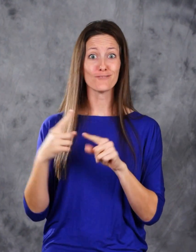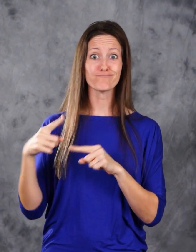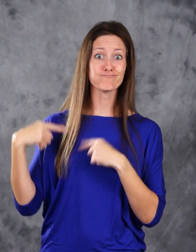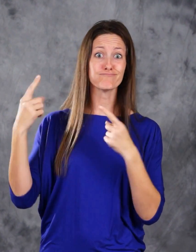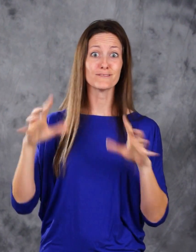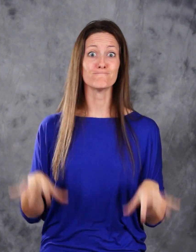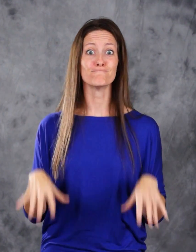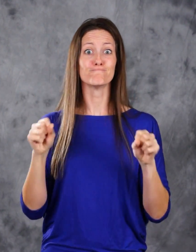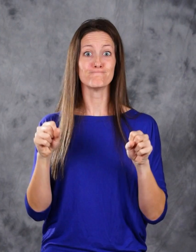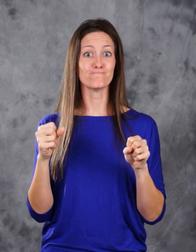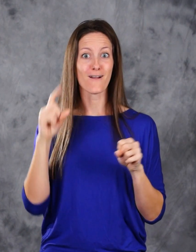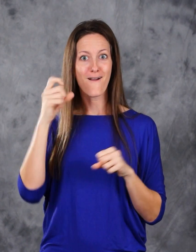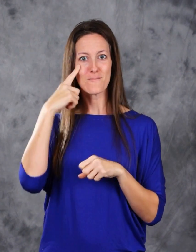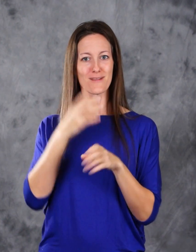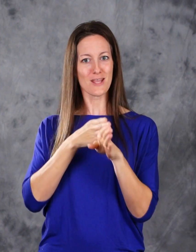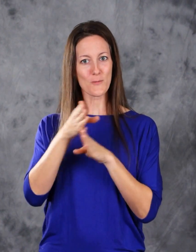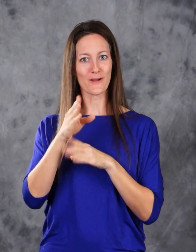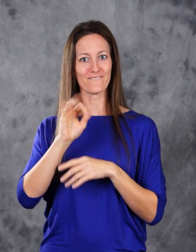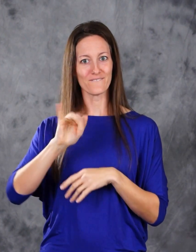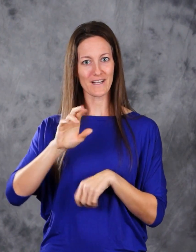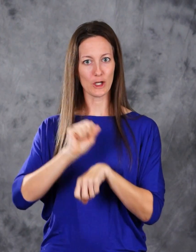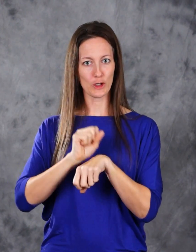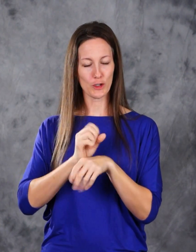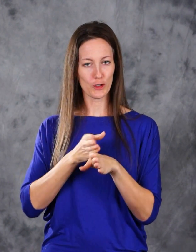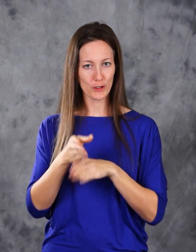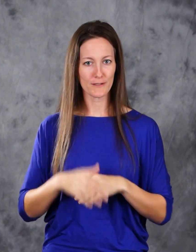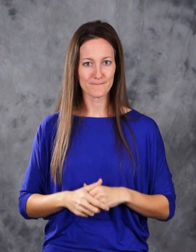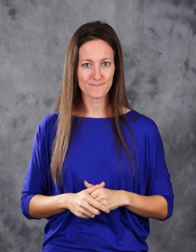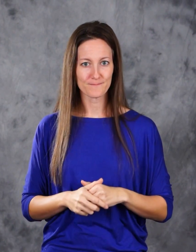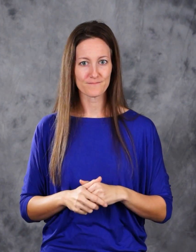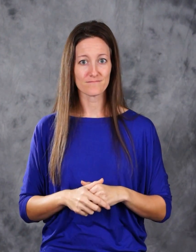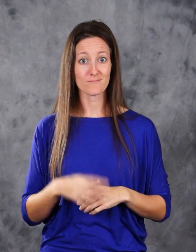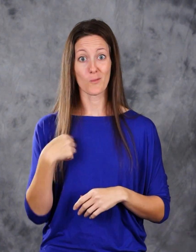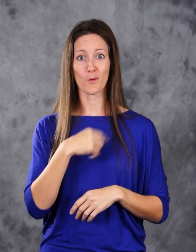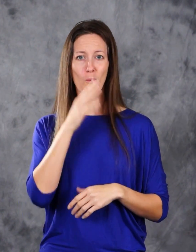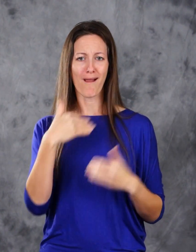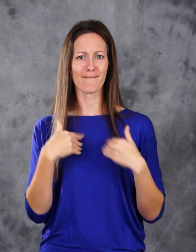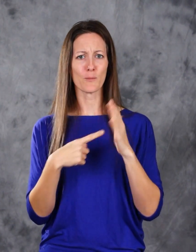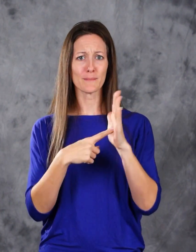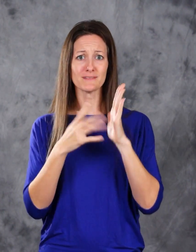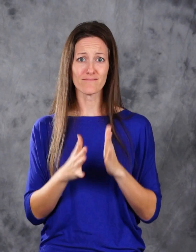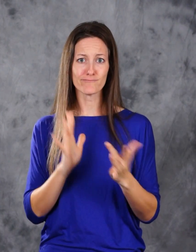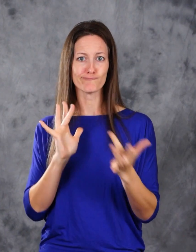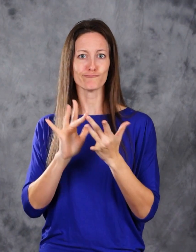the first ever state-wide government career fair. We will have representatives to connect you